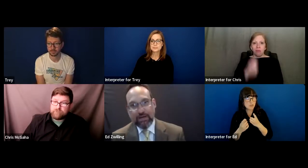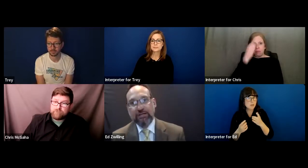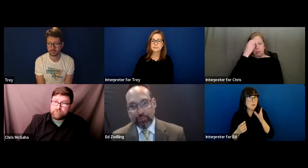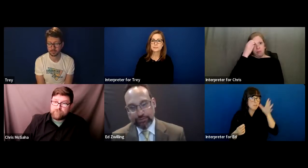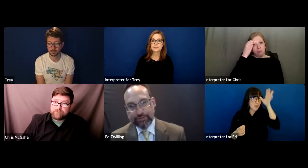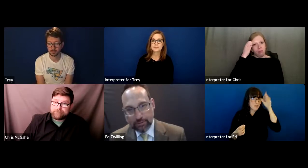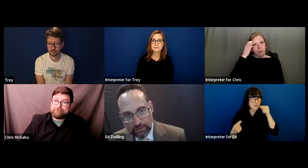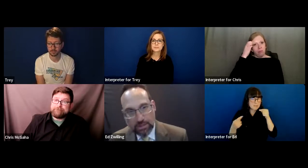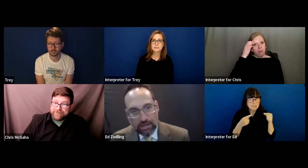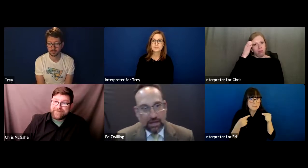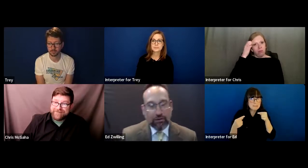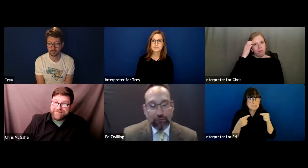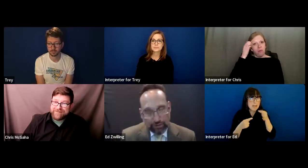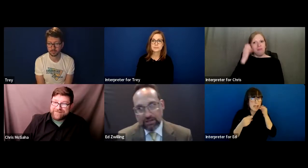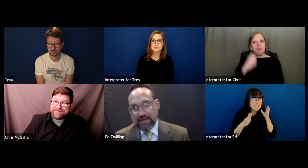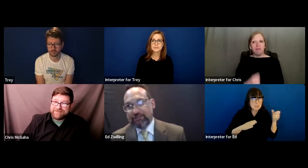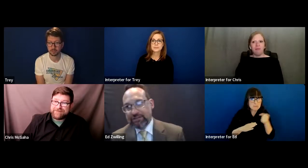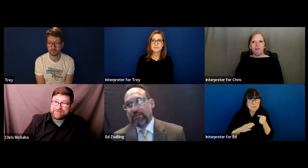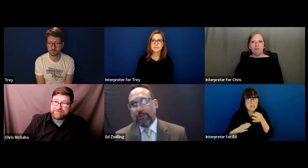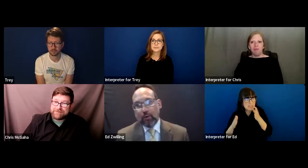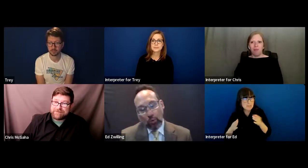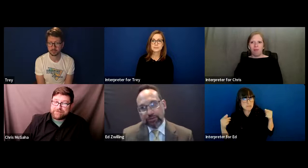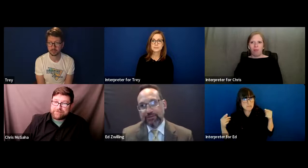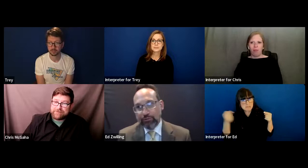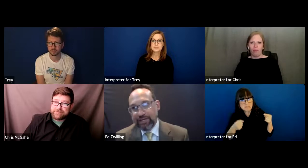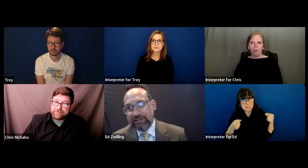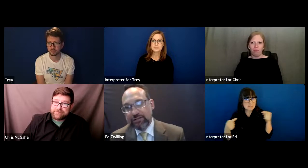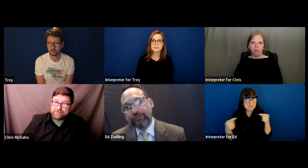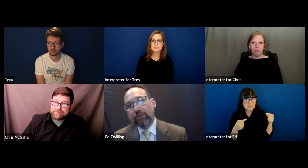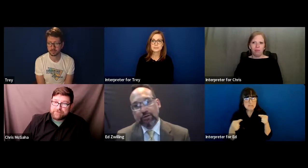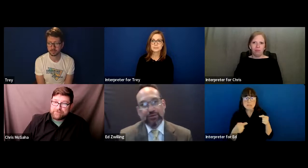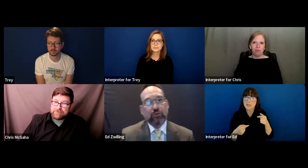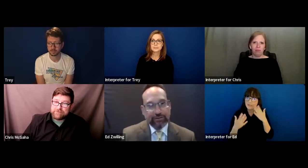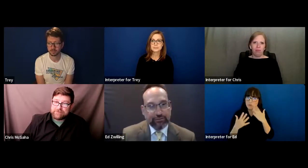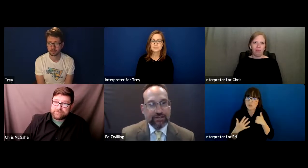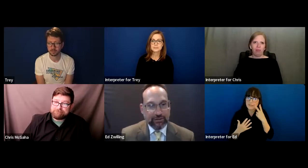of experts. And unfortunately, I've seen that the courts will tend to defer to a school district's